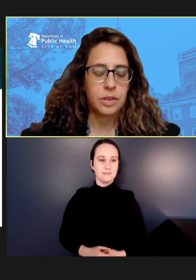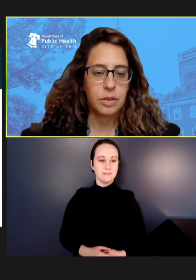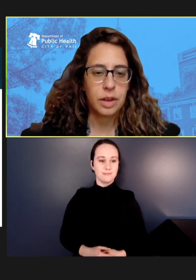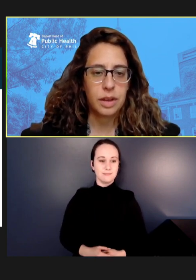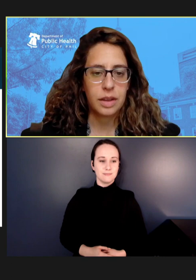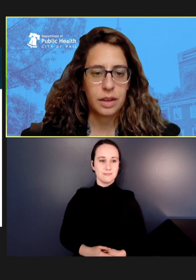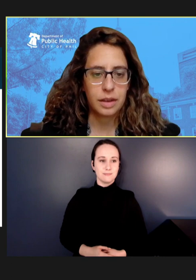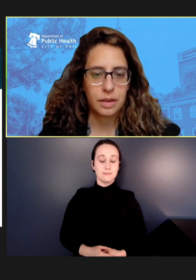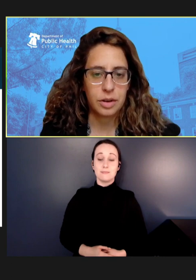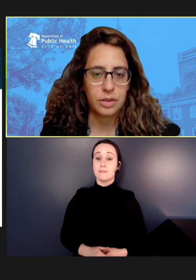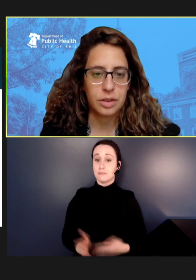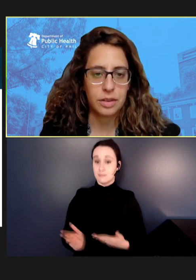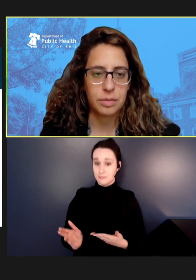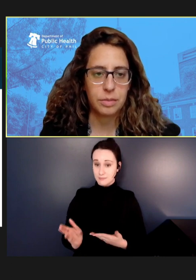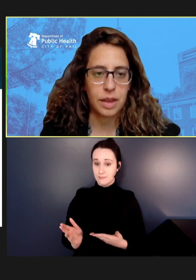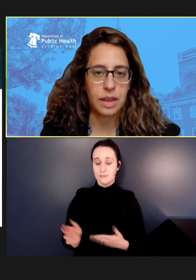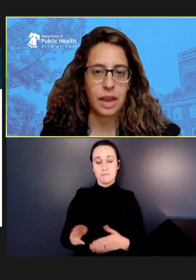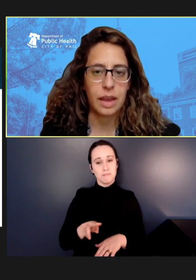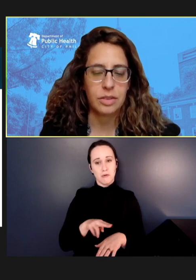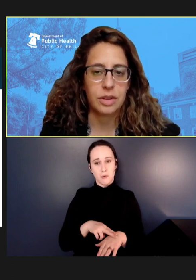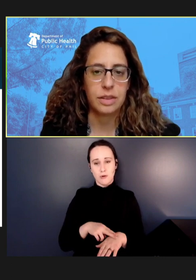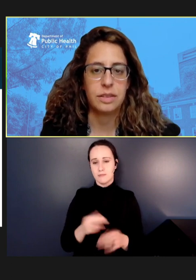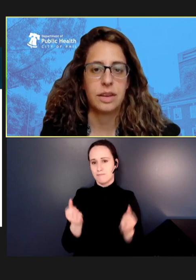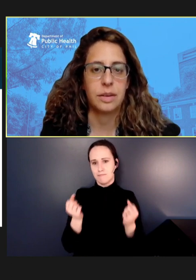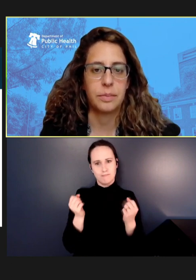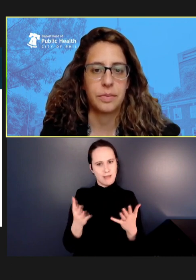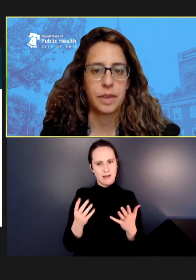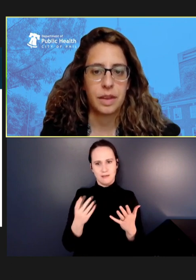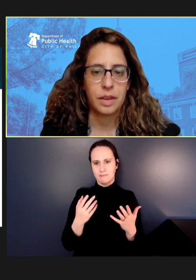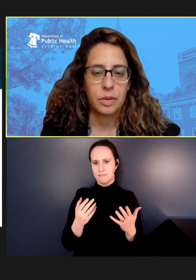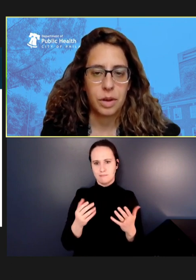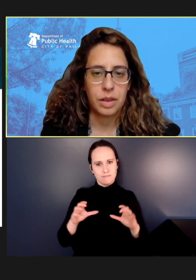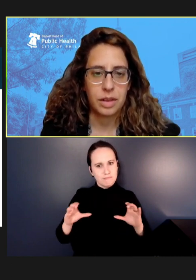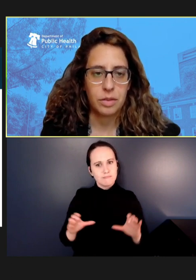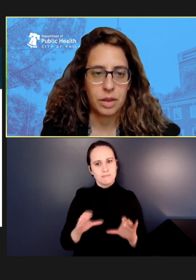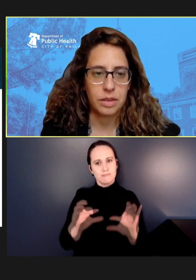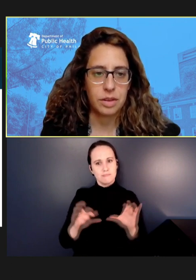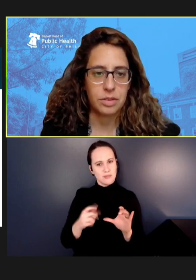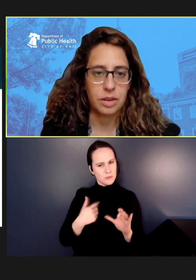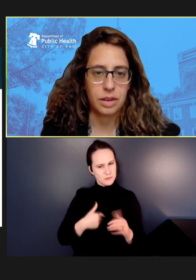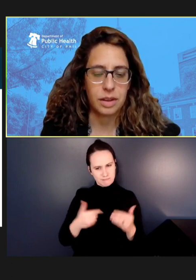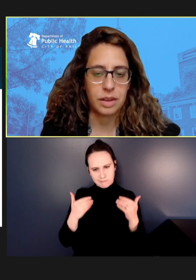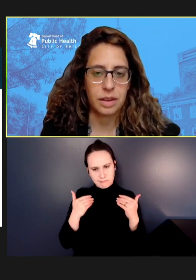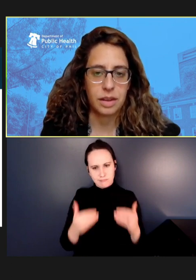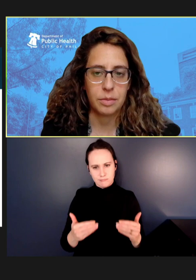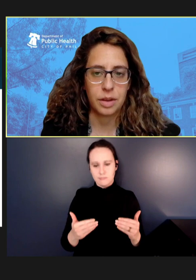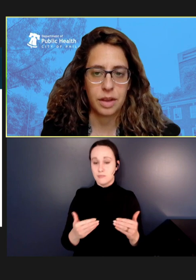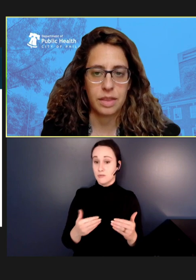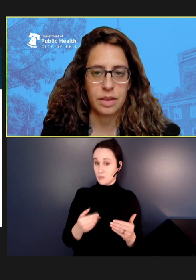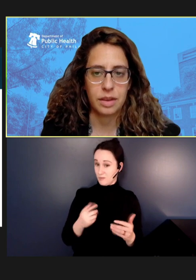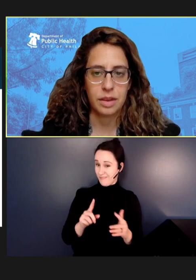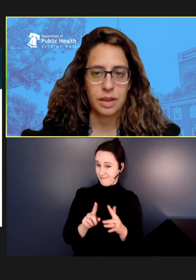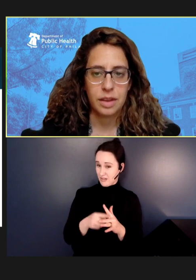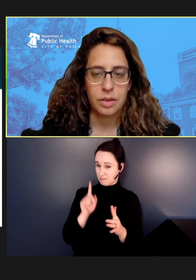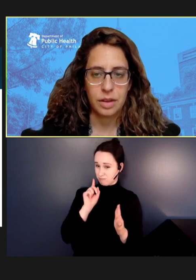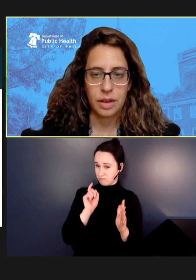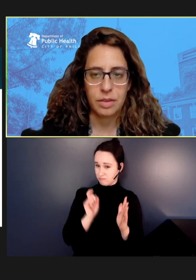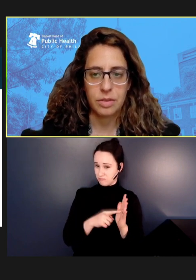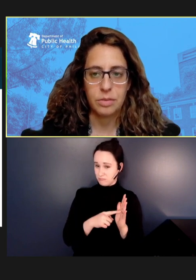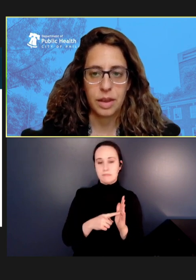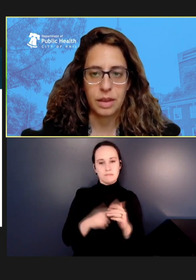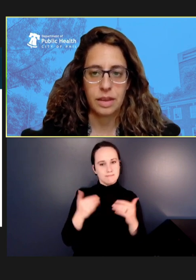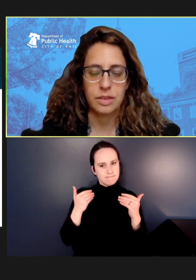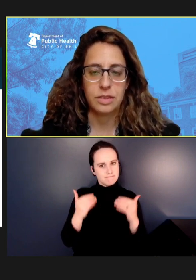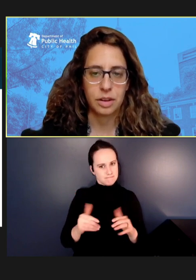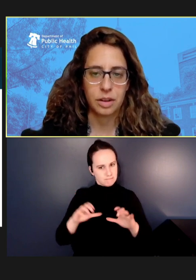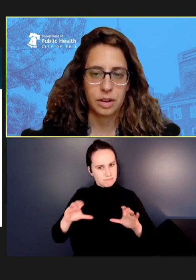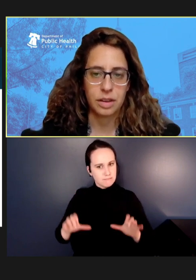So, we, of course, took many actions when this all started. I think we had many lessons learned and